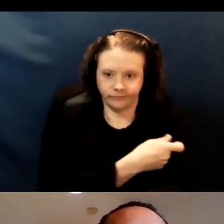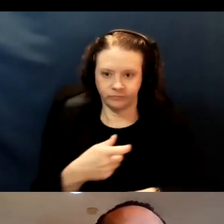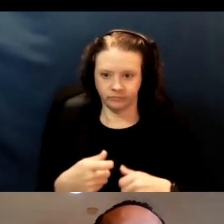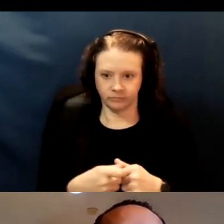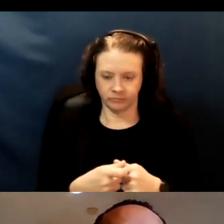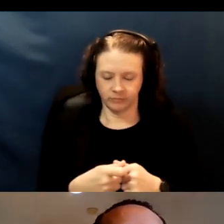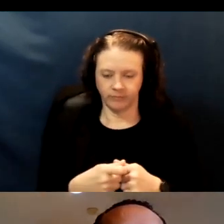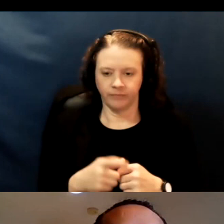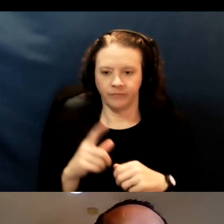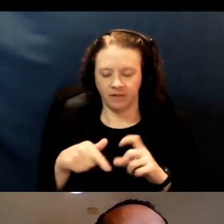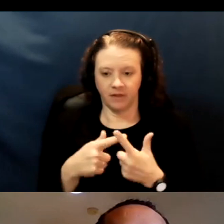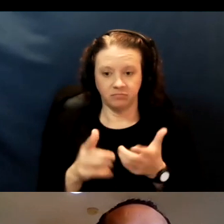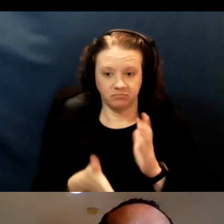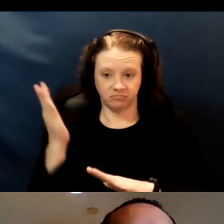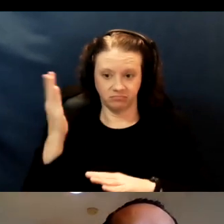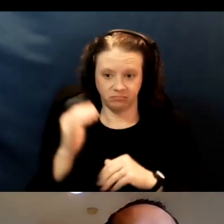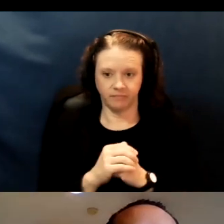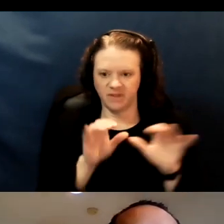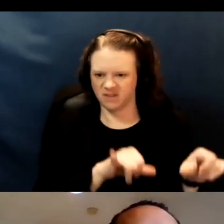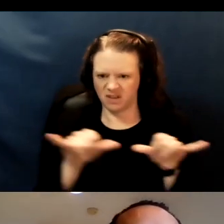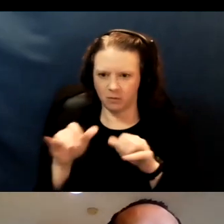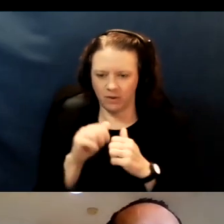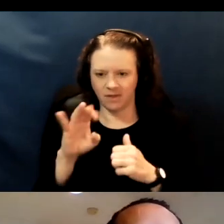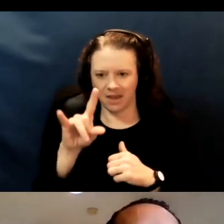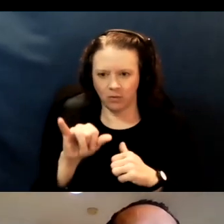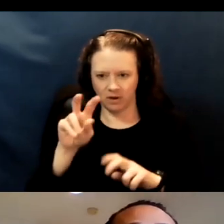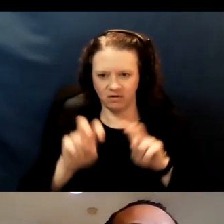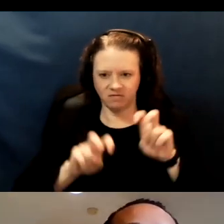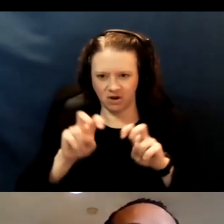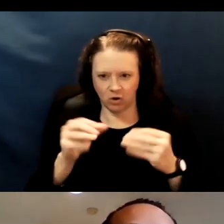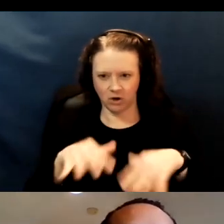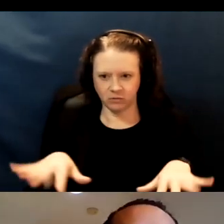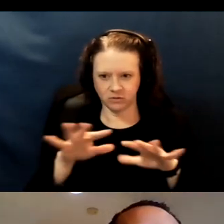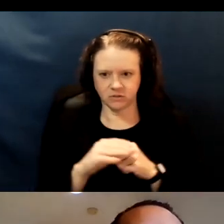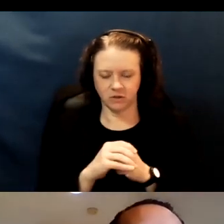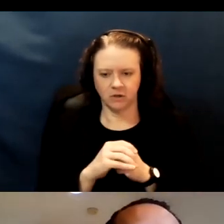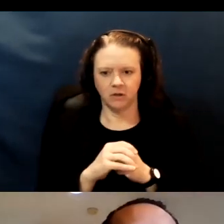Same thing with the county fairgrounds right now. Well, it started out as a collaboration